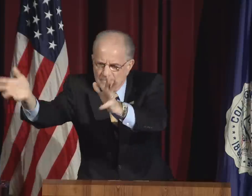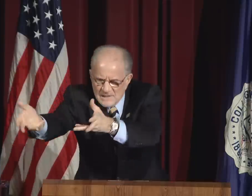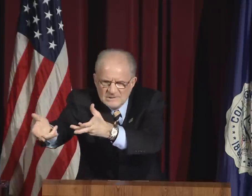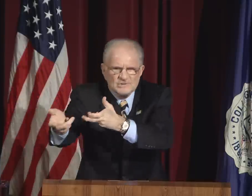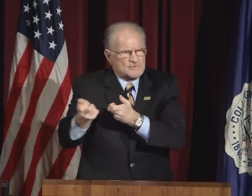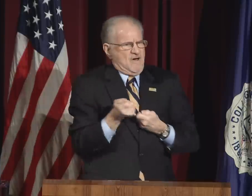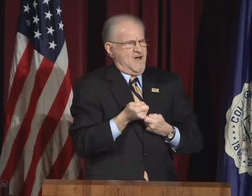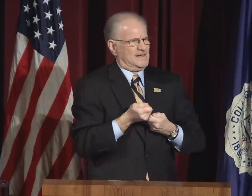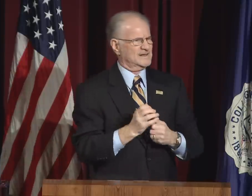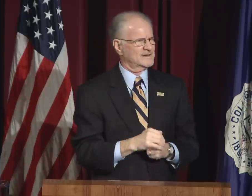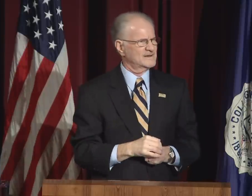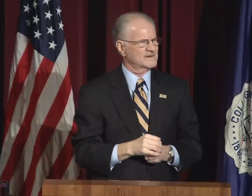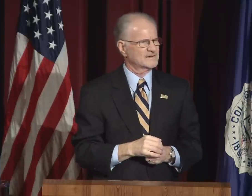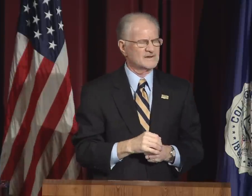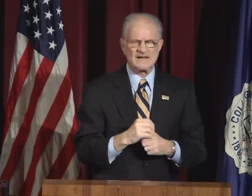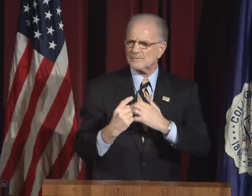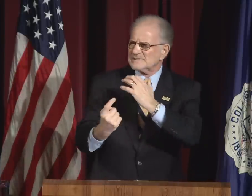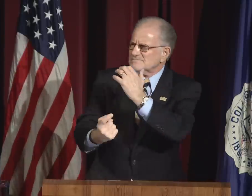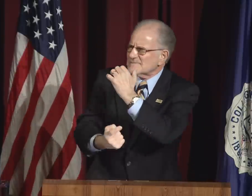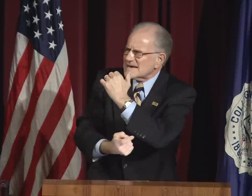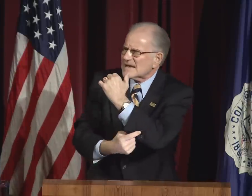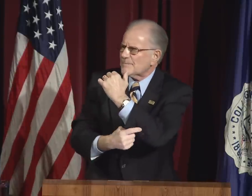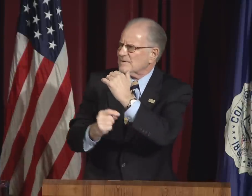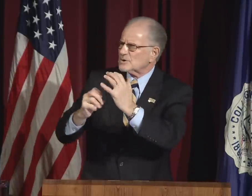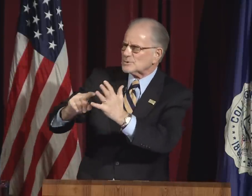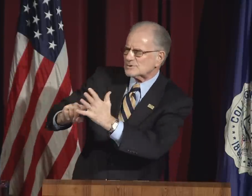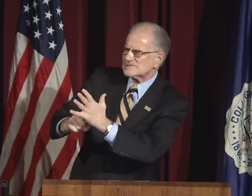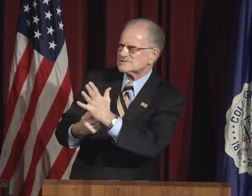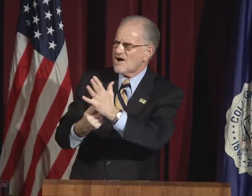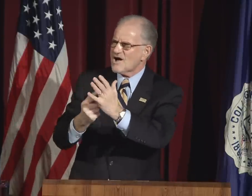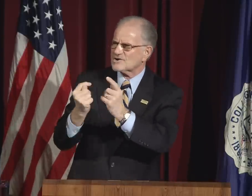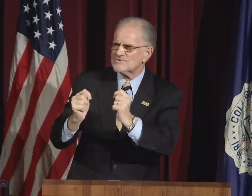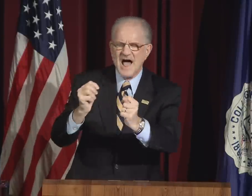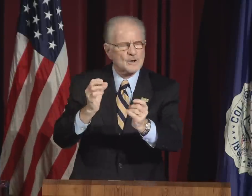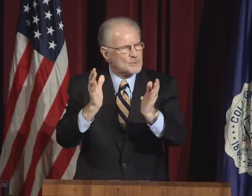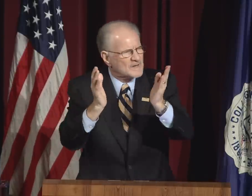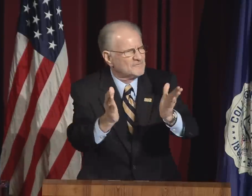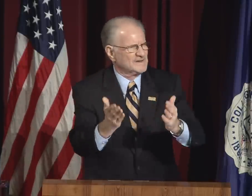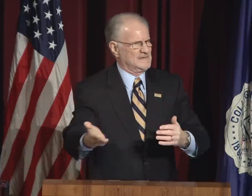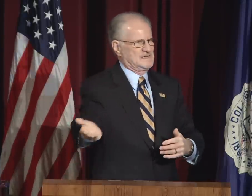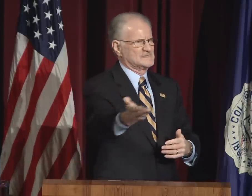must reach out and must draw in.